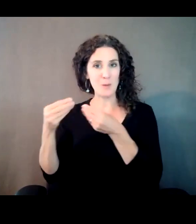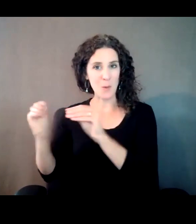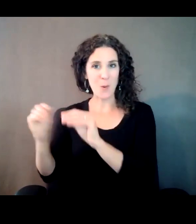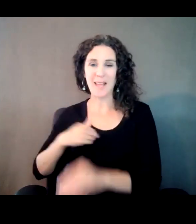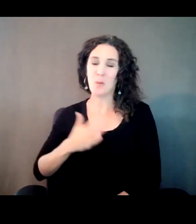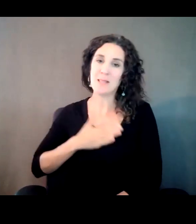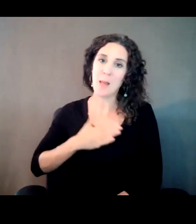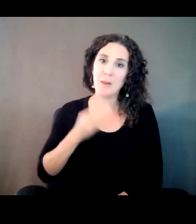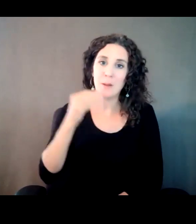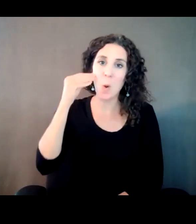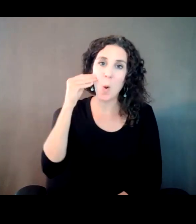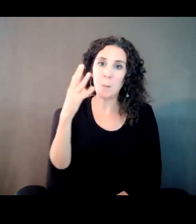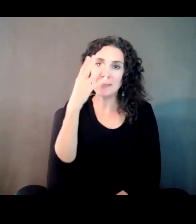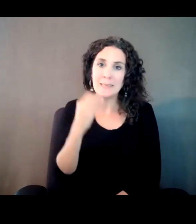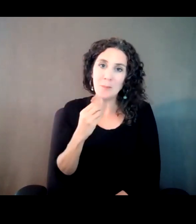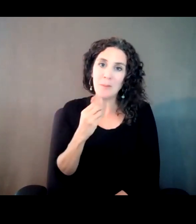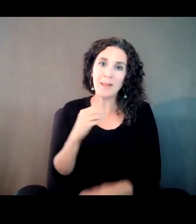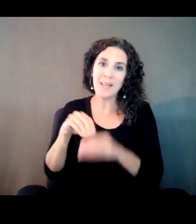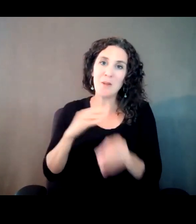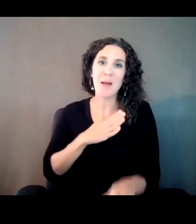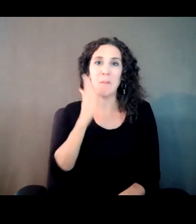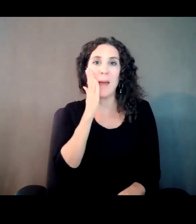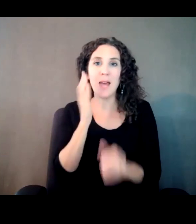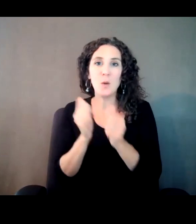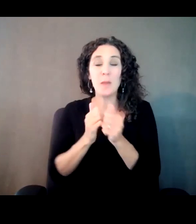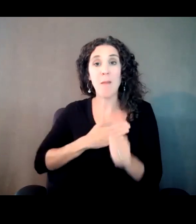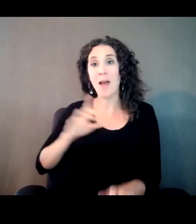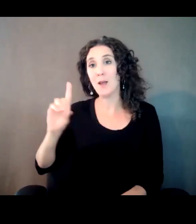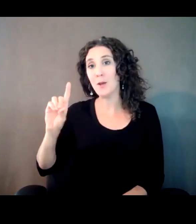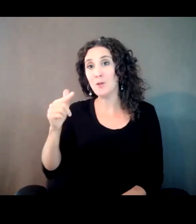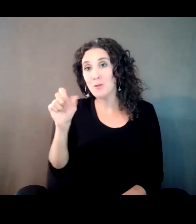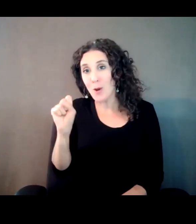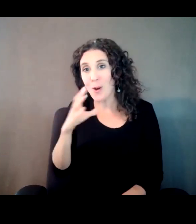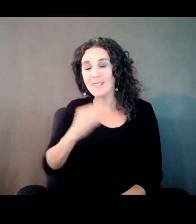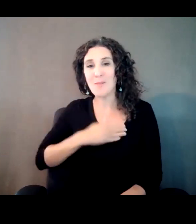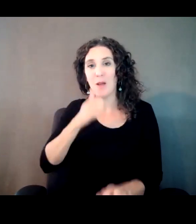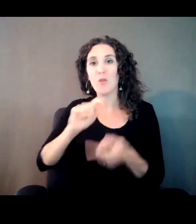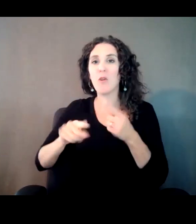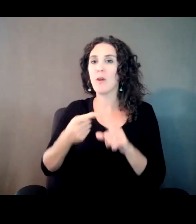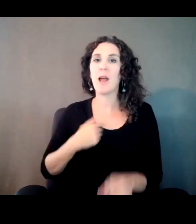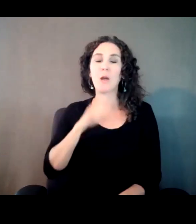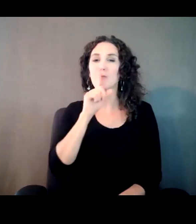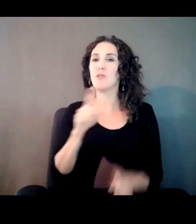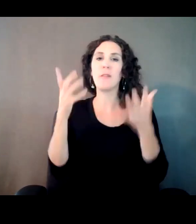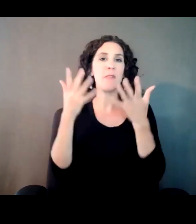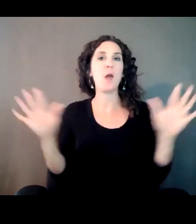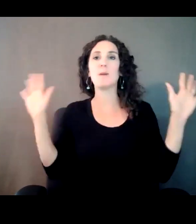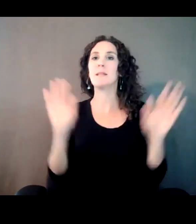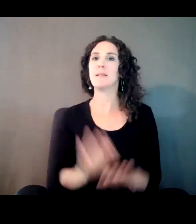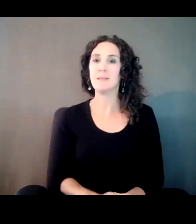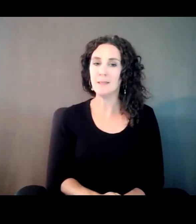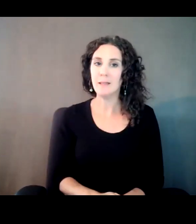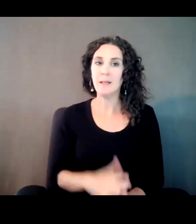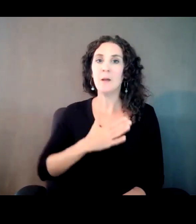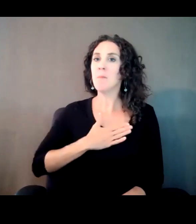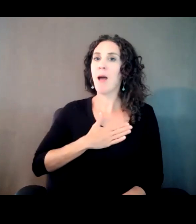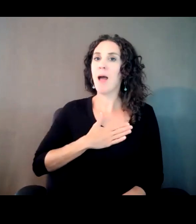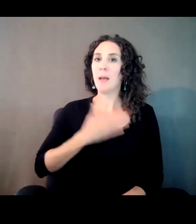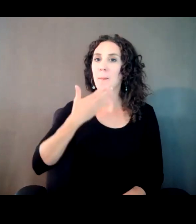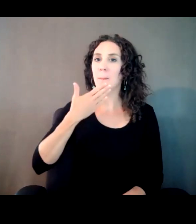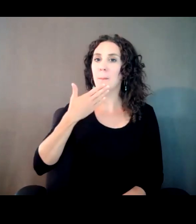in my bed with my girlfriend and dogs. And I was sure that was it. I had given my best